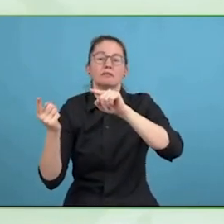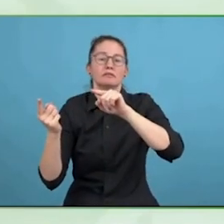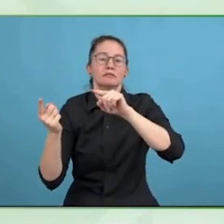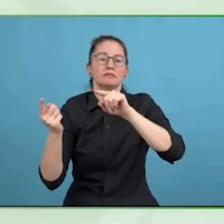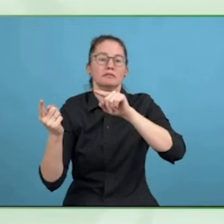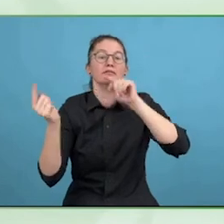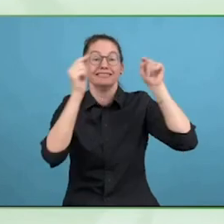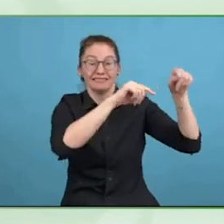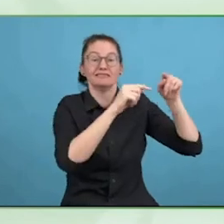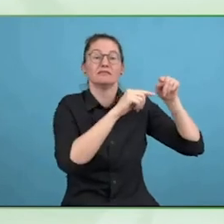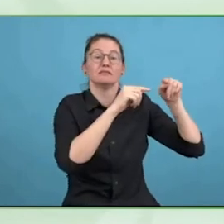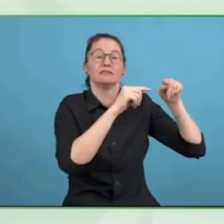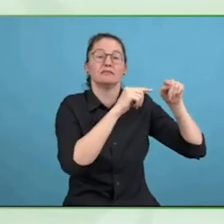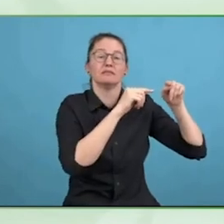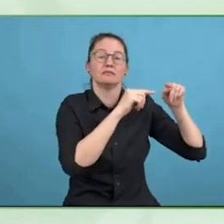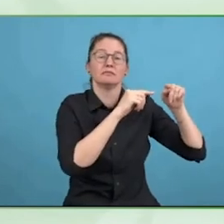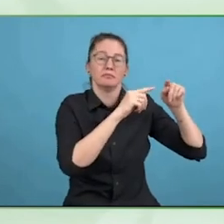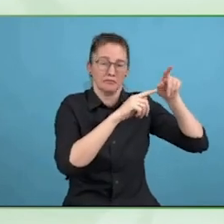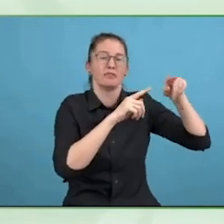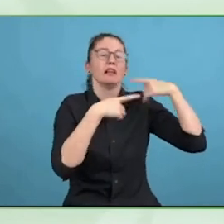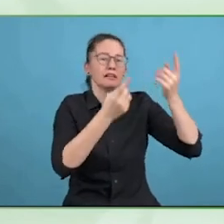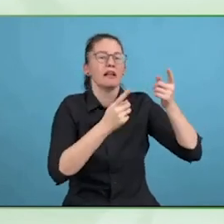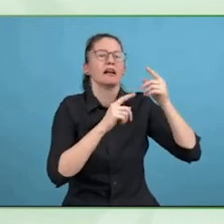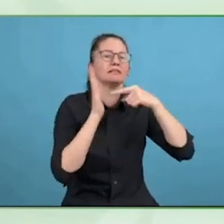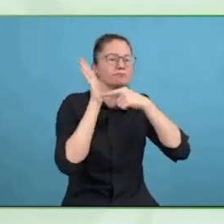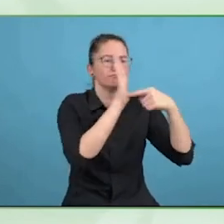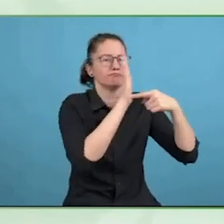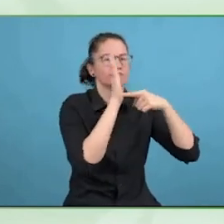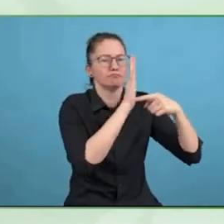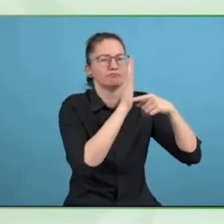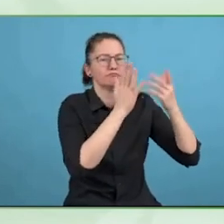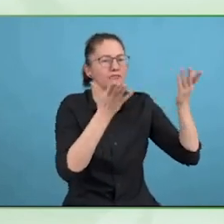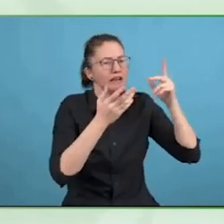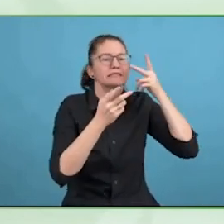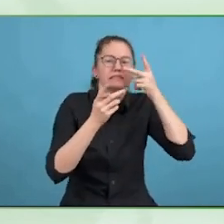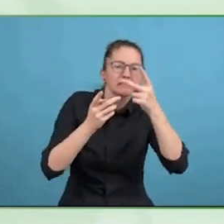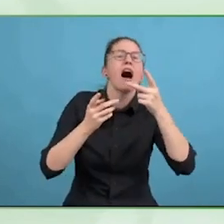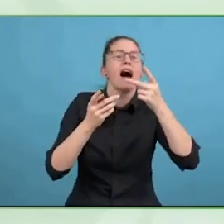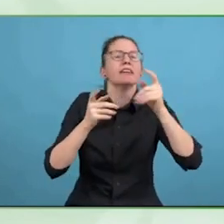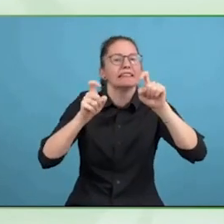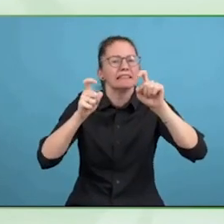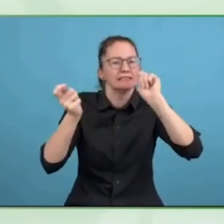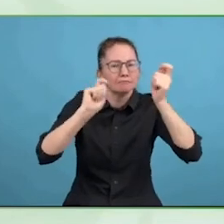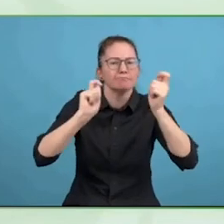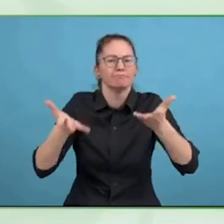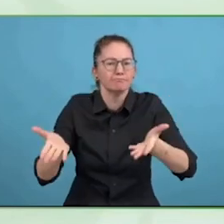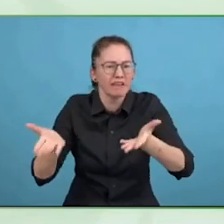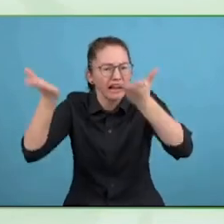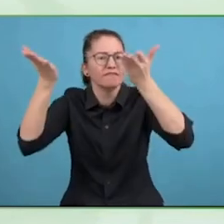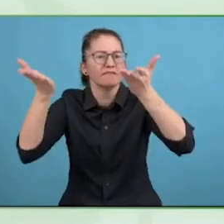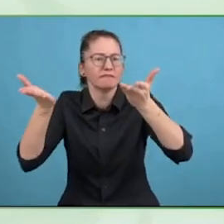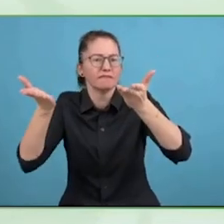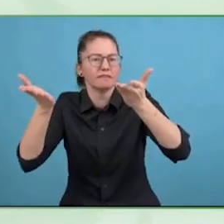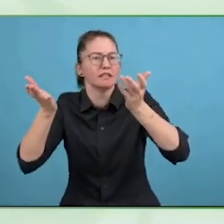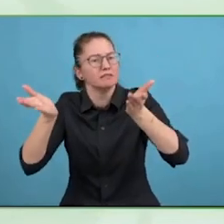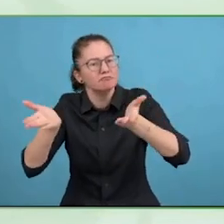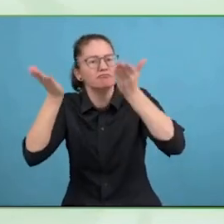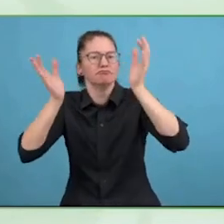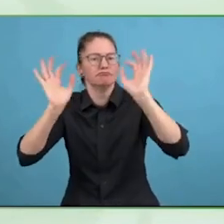consistency with the approval of head office and head office has sent down something that facilitates that movement.